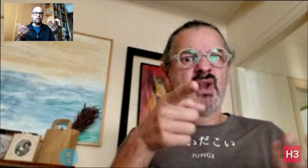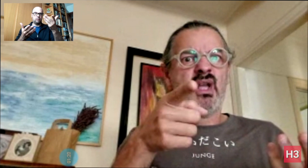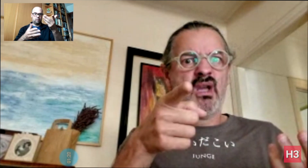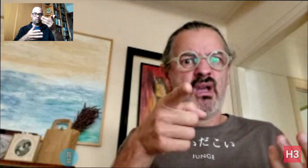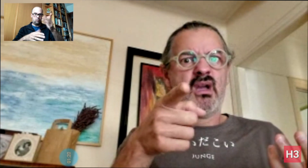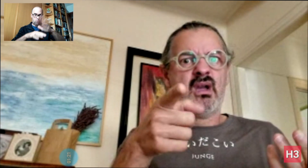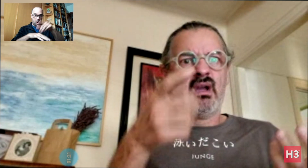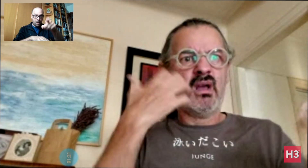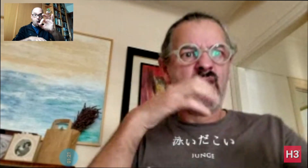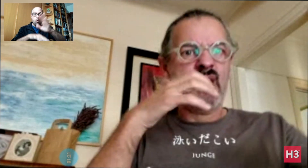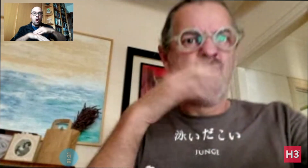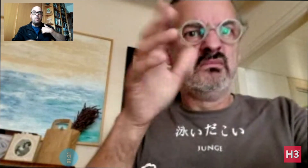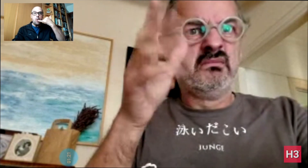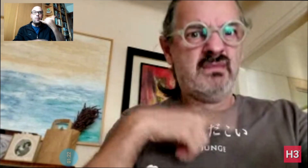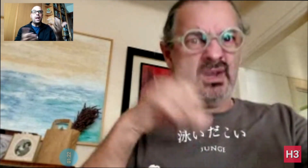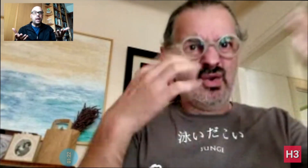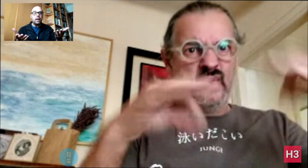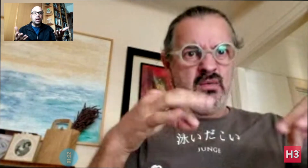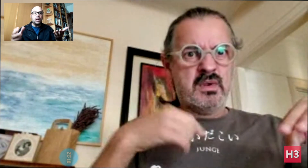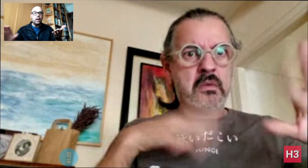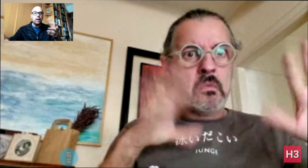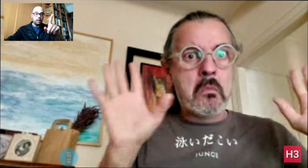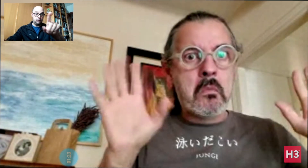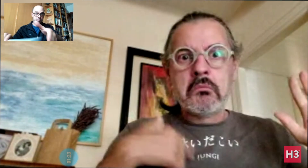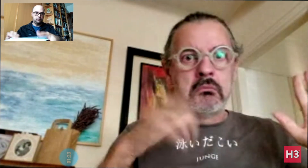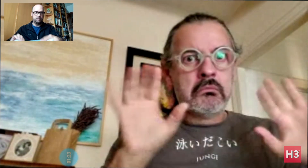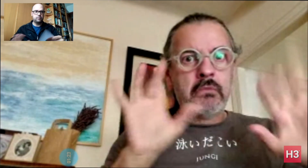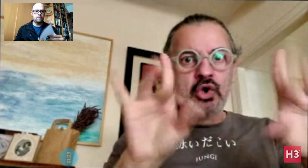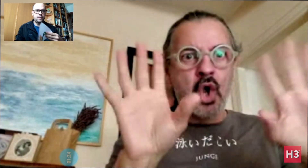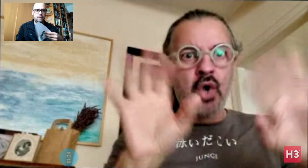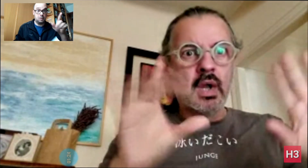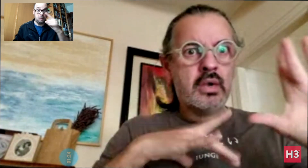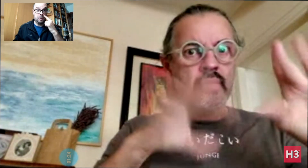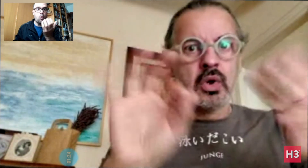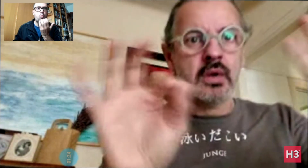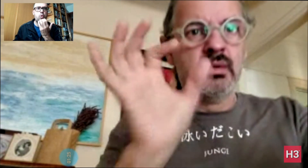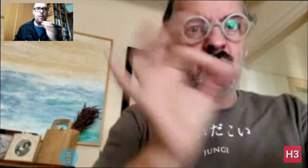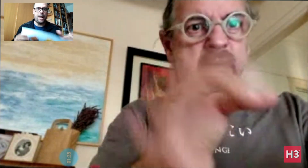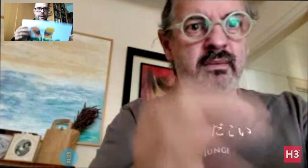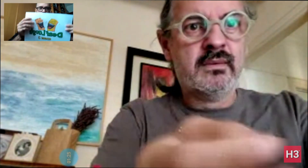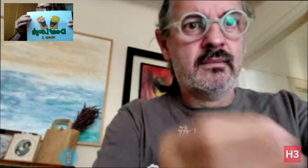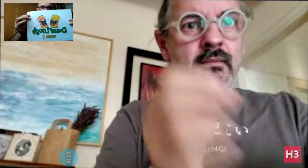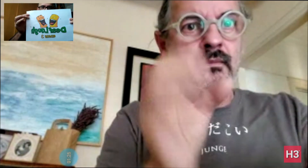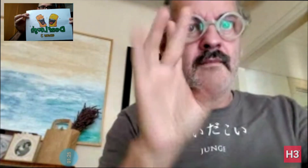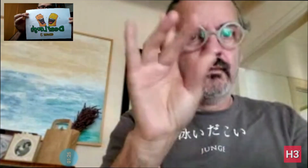Why call my mobile? No I didn't. I didn't!